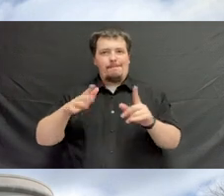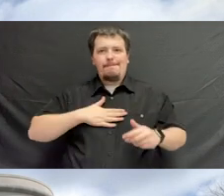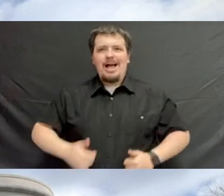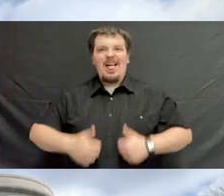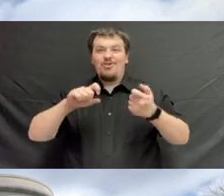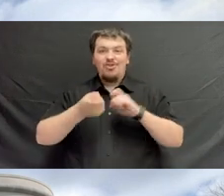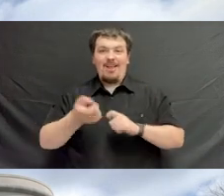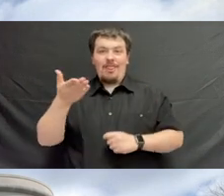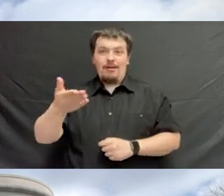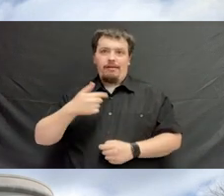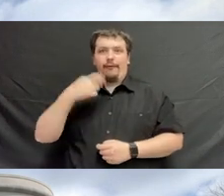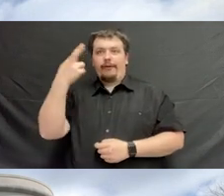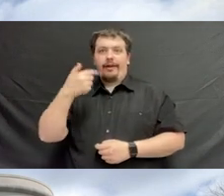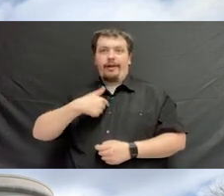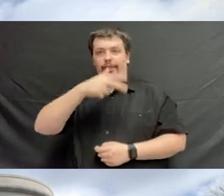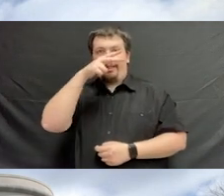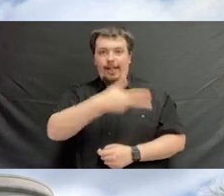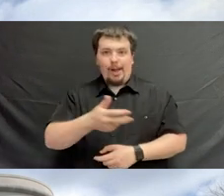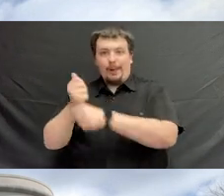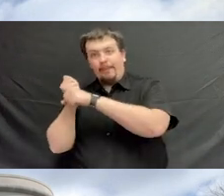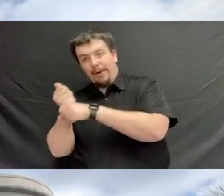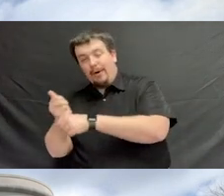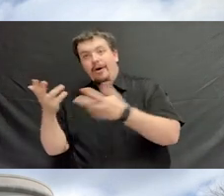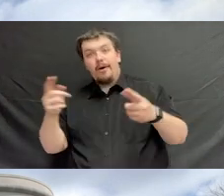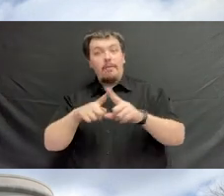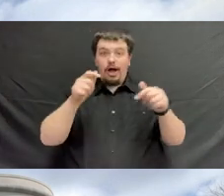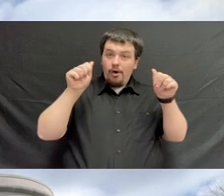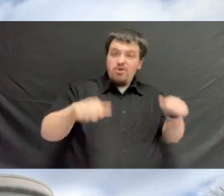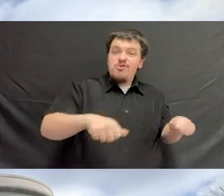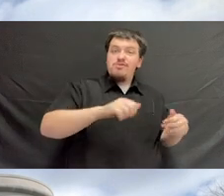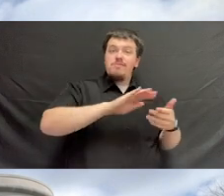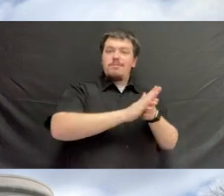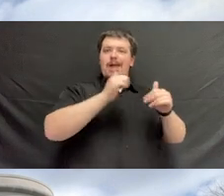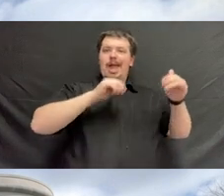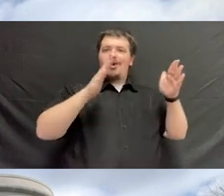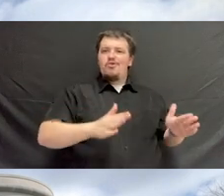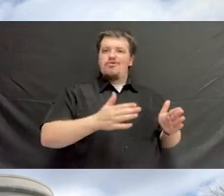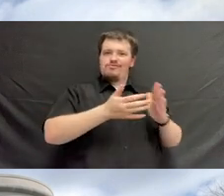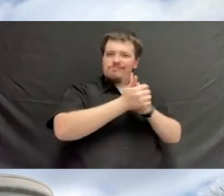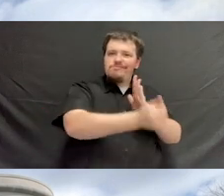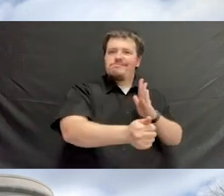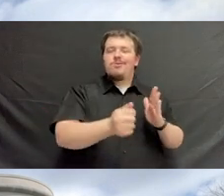when I realized I couldn't play baseball with those guys, but I could maybe act with some of the folks who were actors, we had were great.